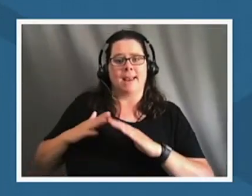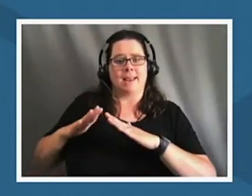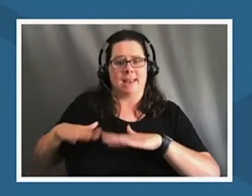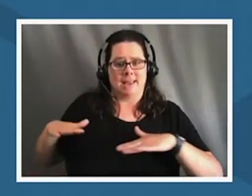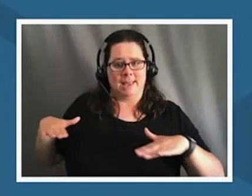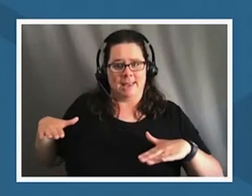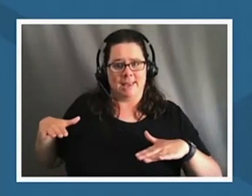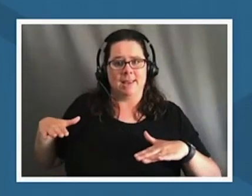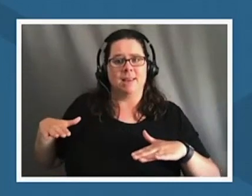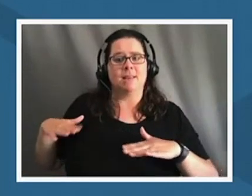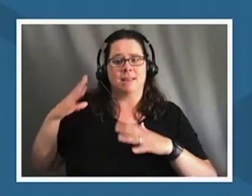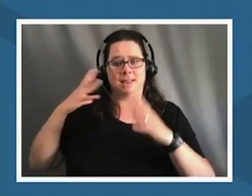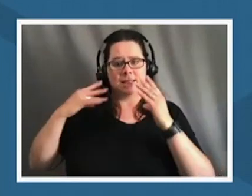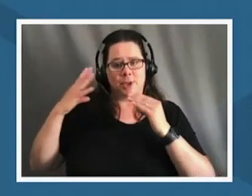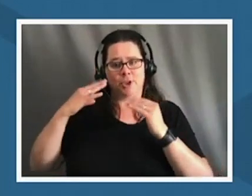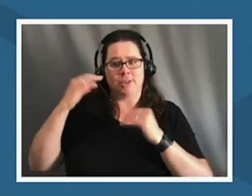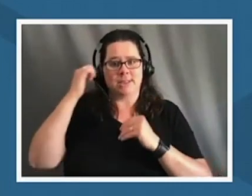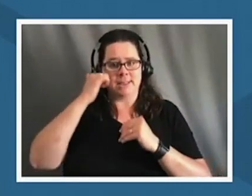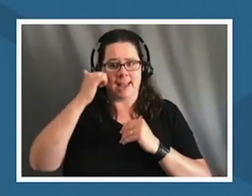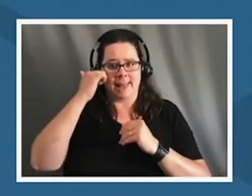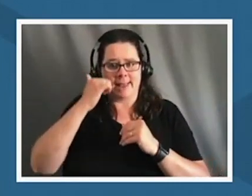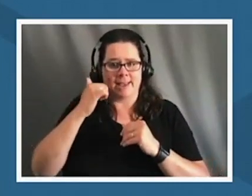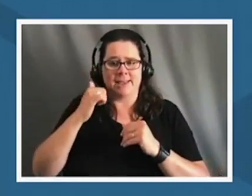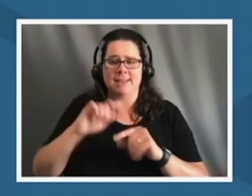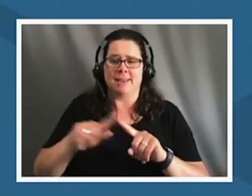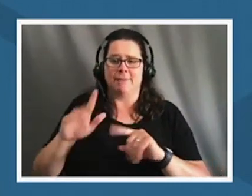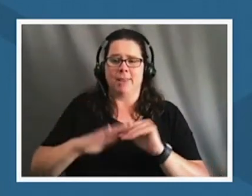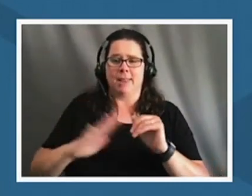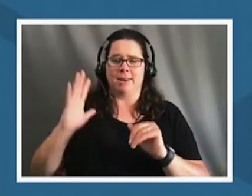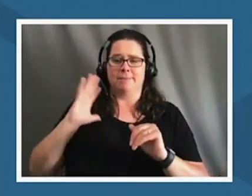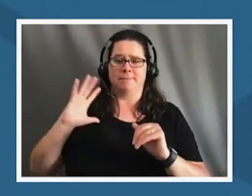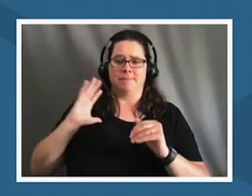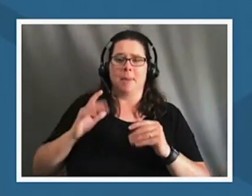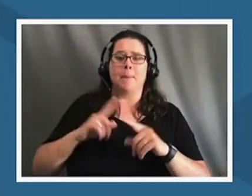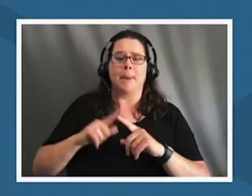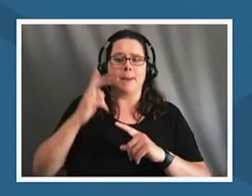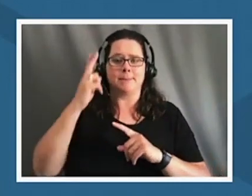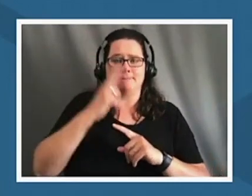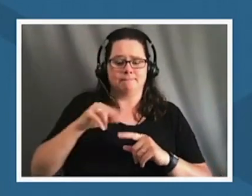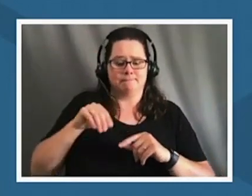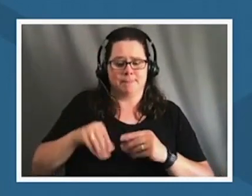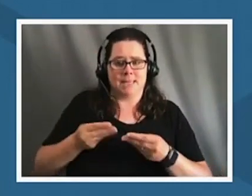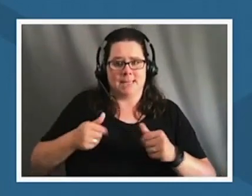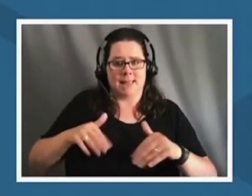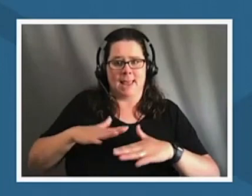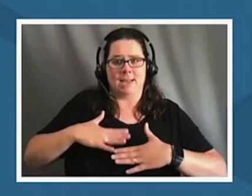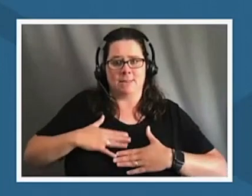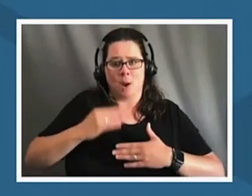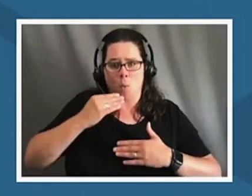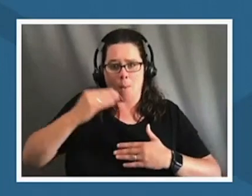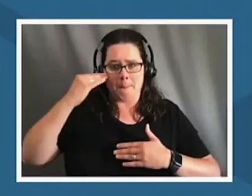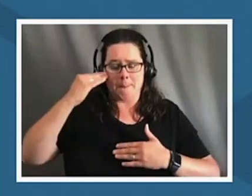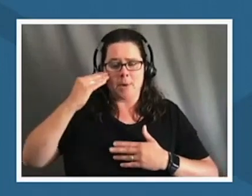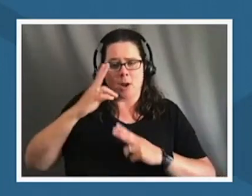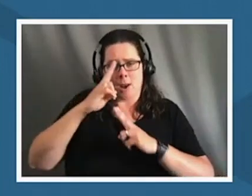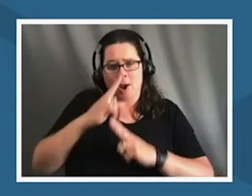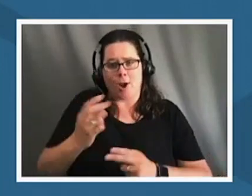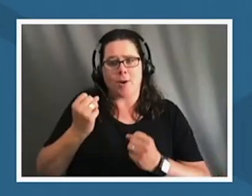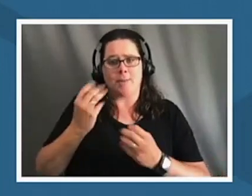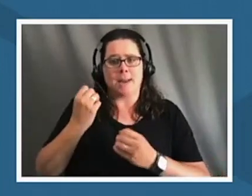experience on a daily level but hawaii is my home and i honor